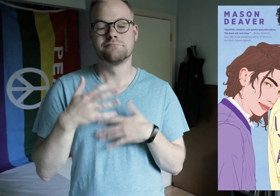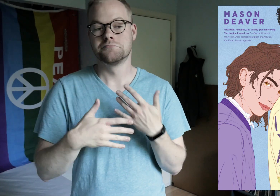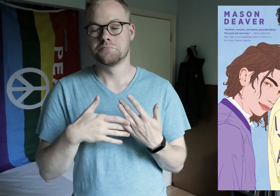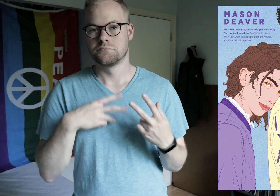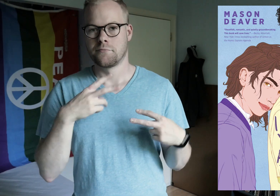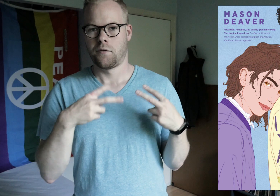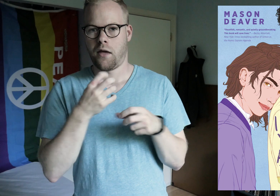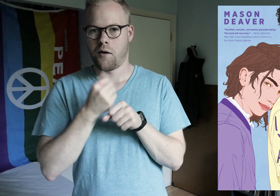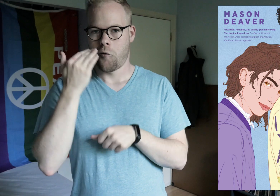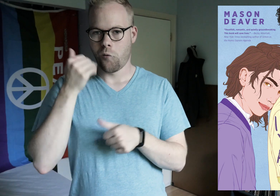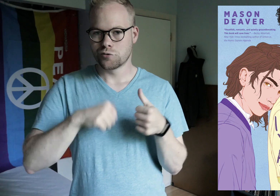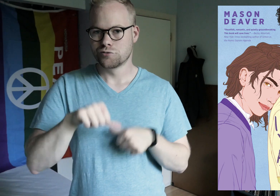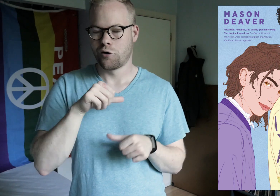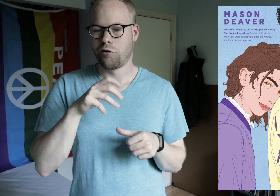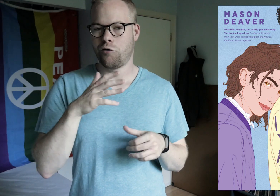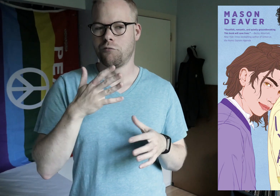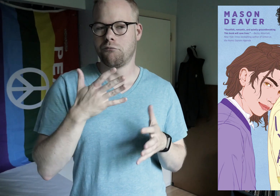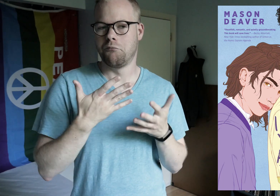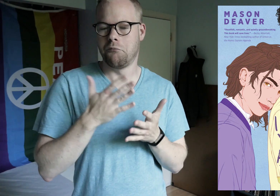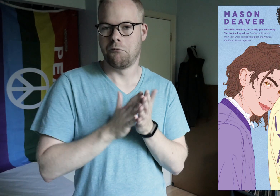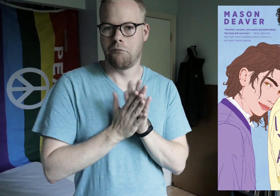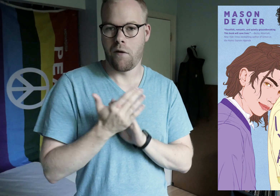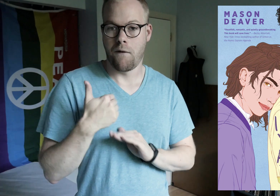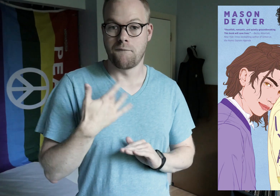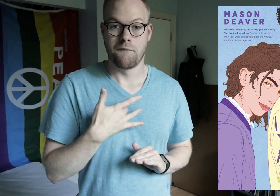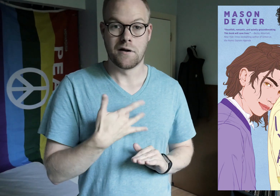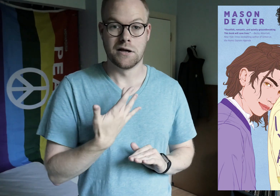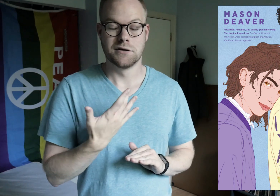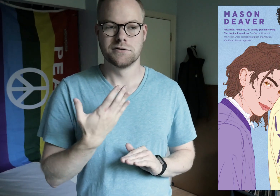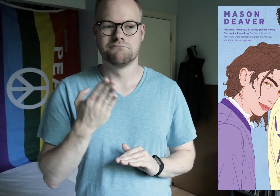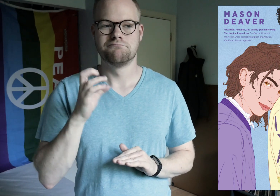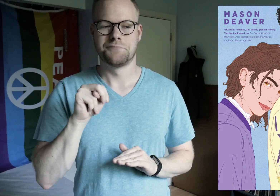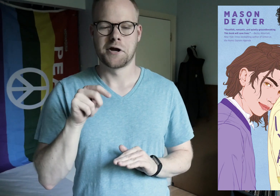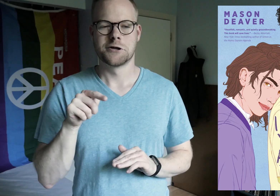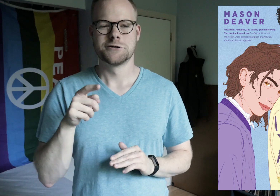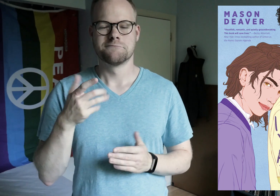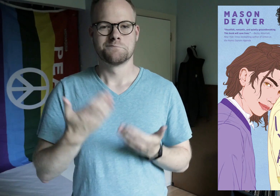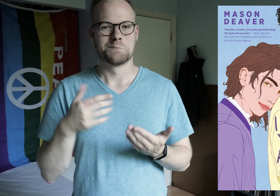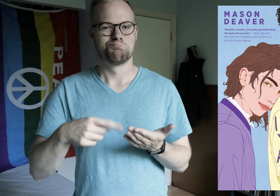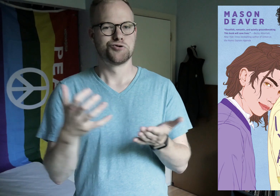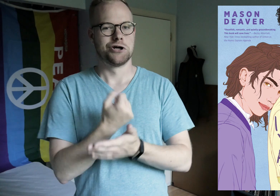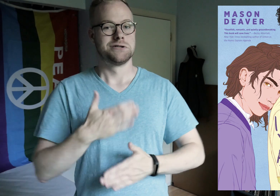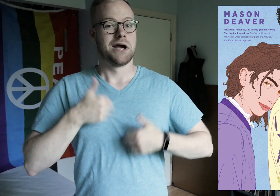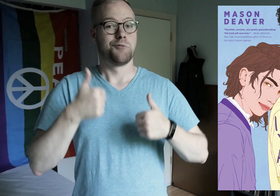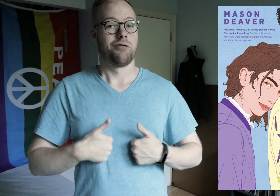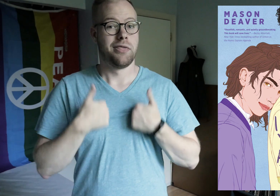As they get to know each other, they start to maybe have feelings, and to Ben, this looks like it just might be a chance at a happier life.